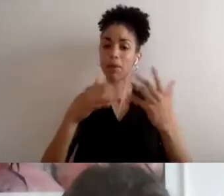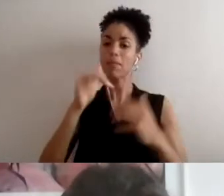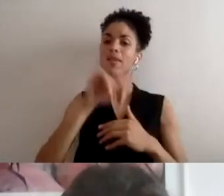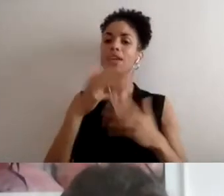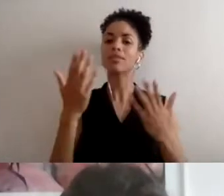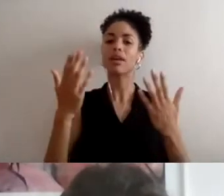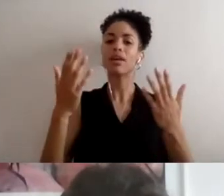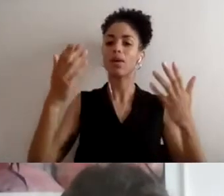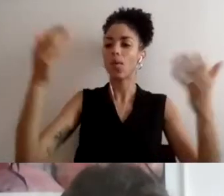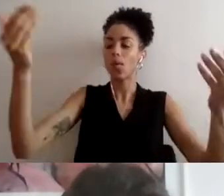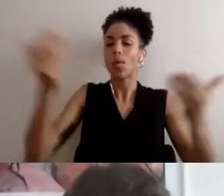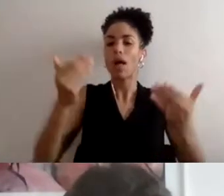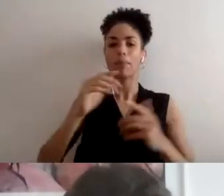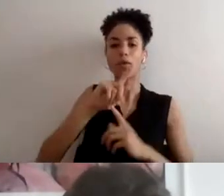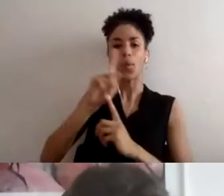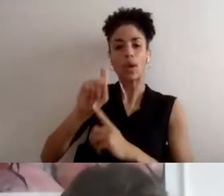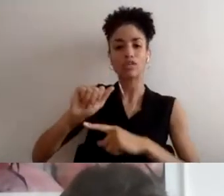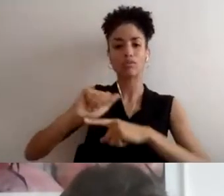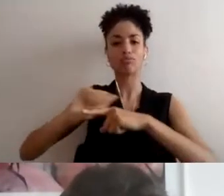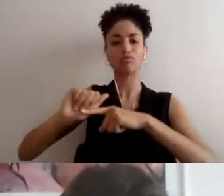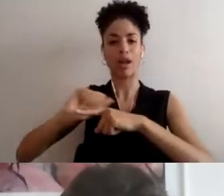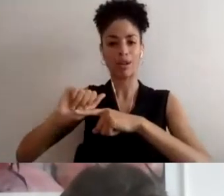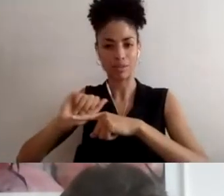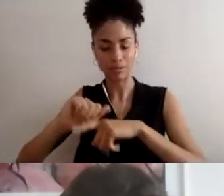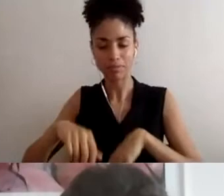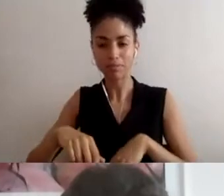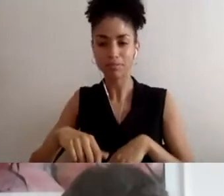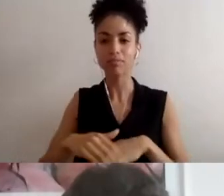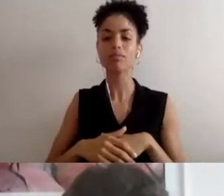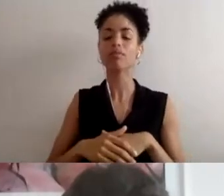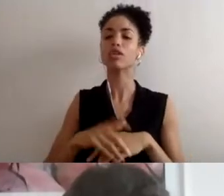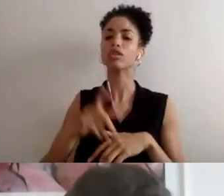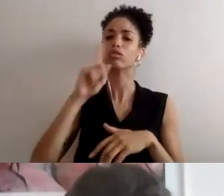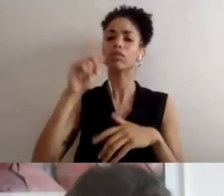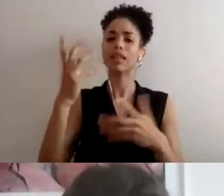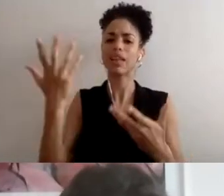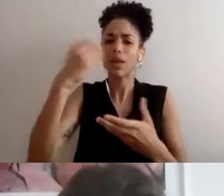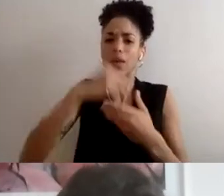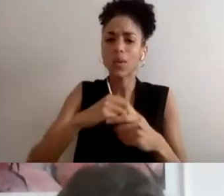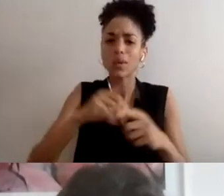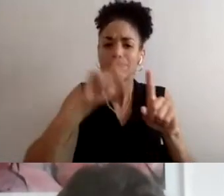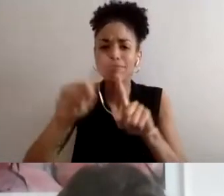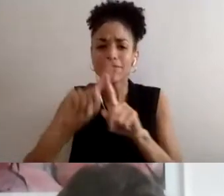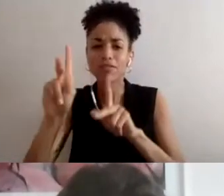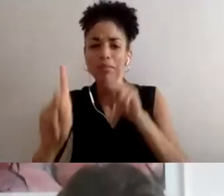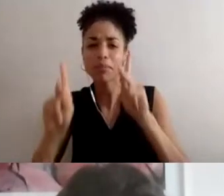notion of our people that Judy just brought up to include folks who are just